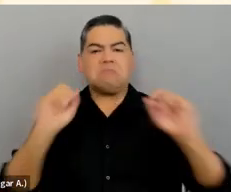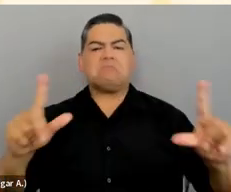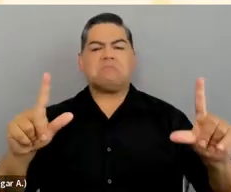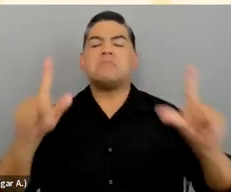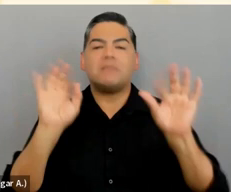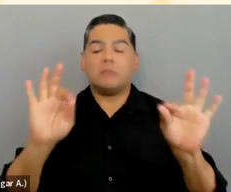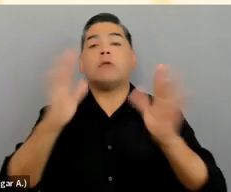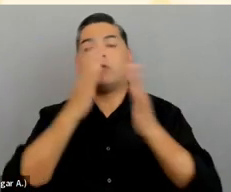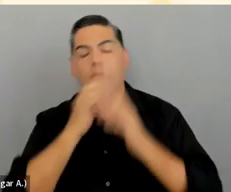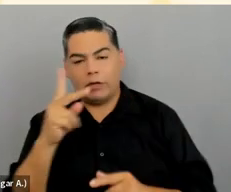So let's get started.